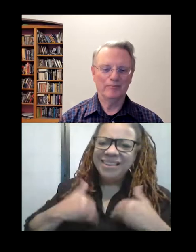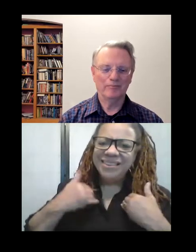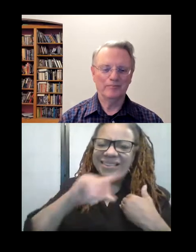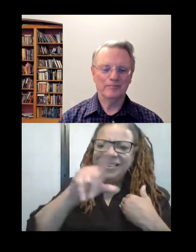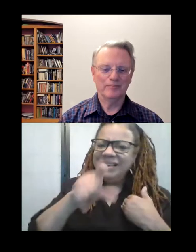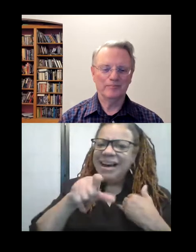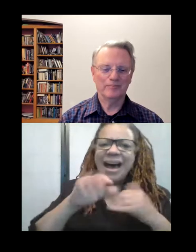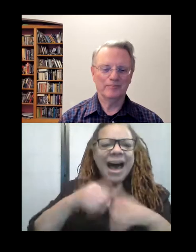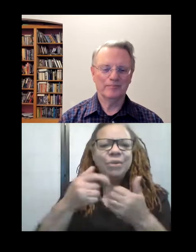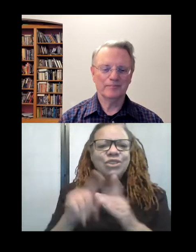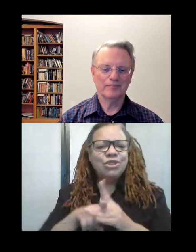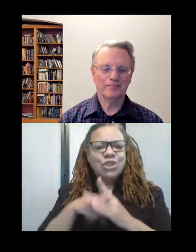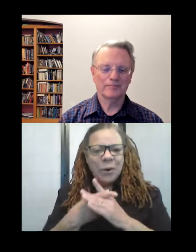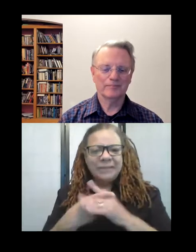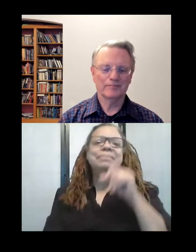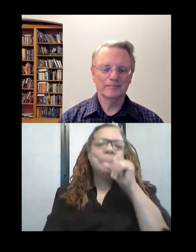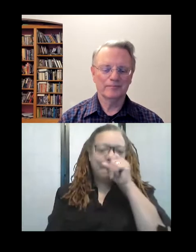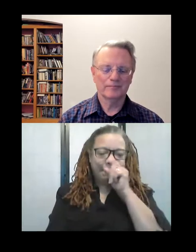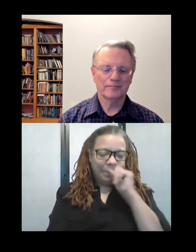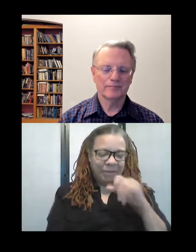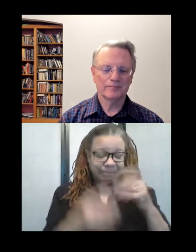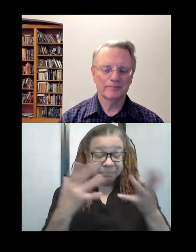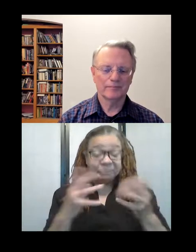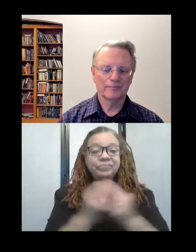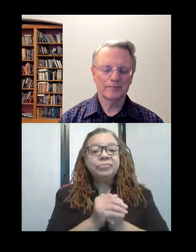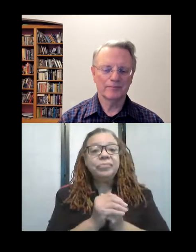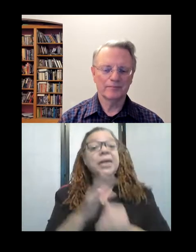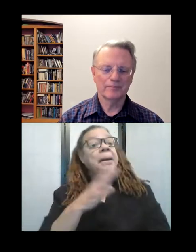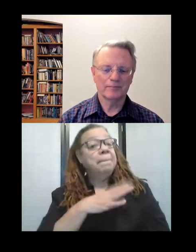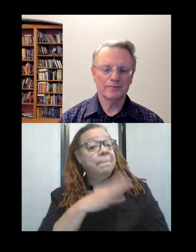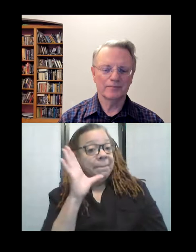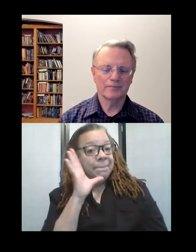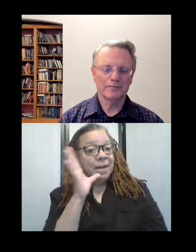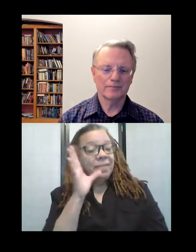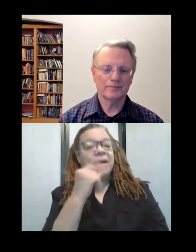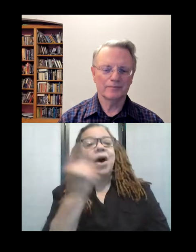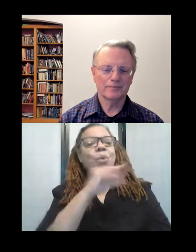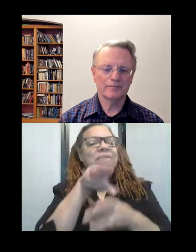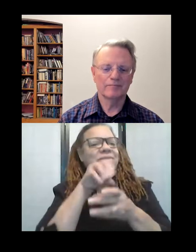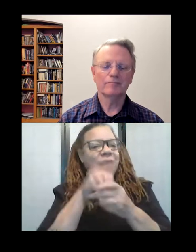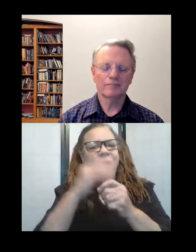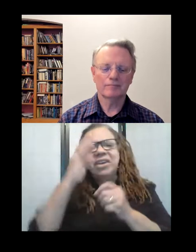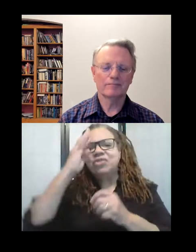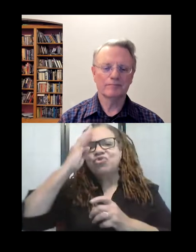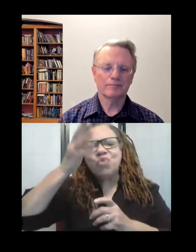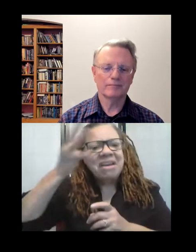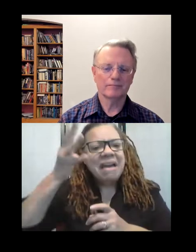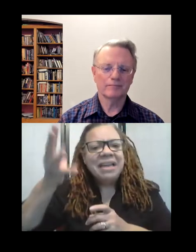Well, um, my mother always was involved in creating, uh, could be uh,